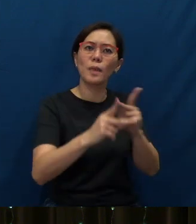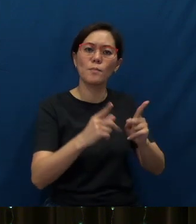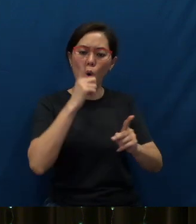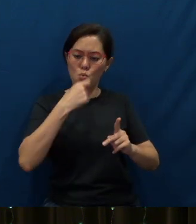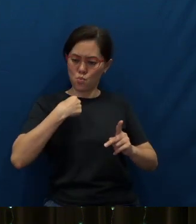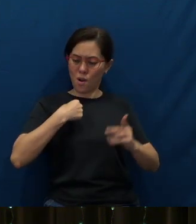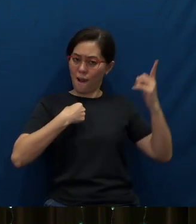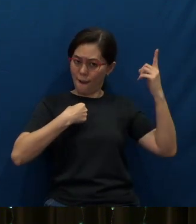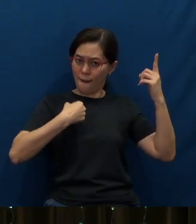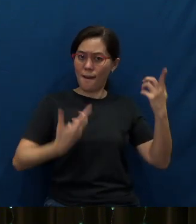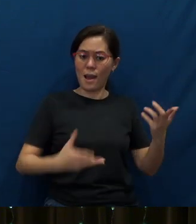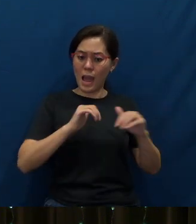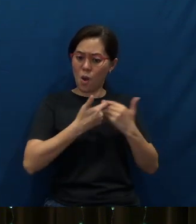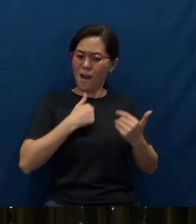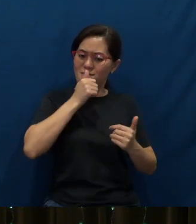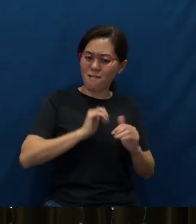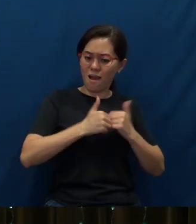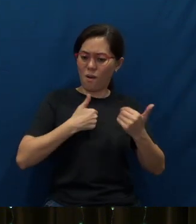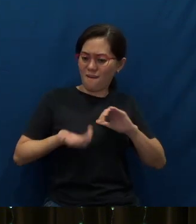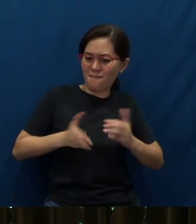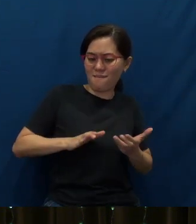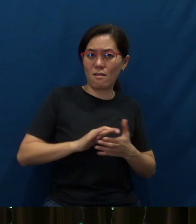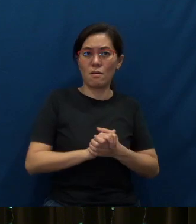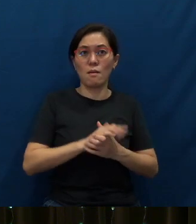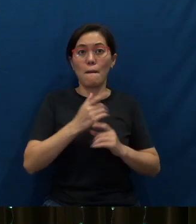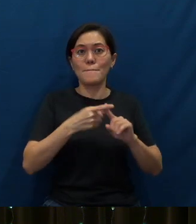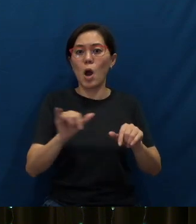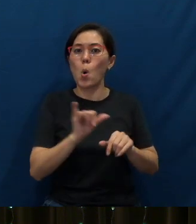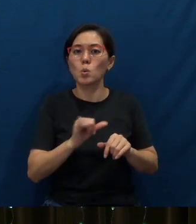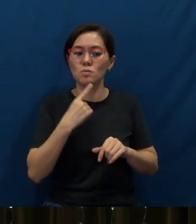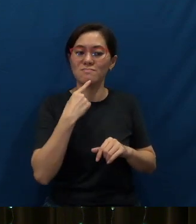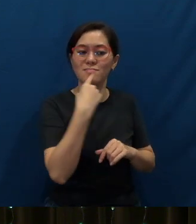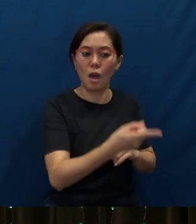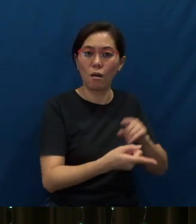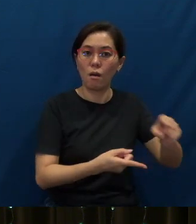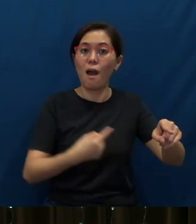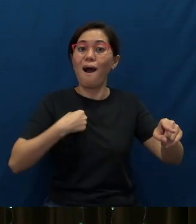and how I suffered, how I died, but also tell them that I rose again.